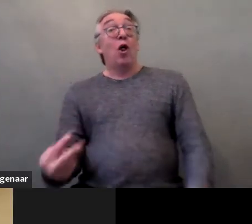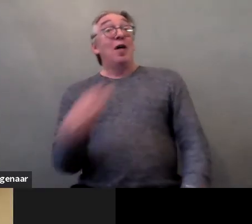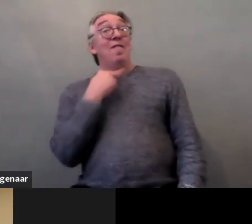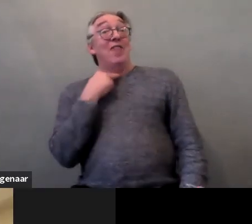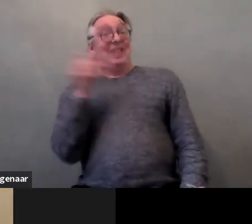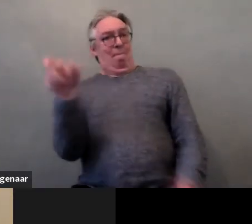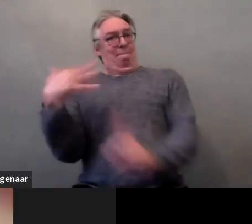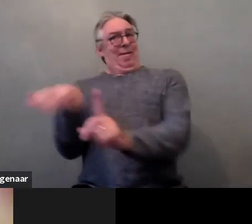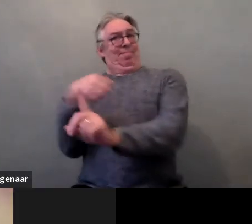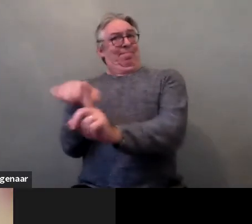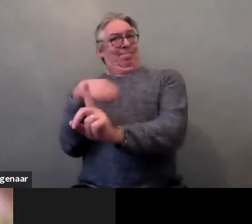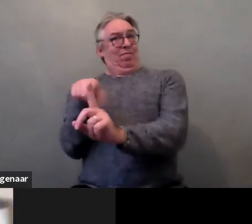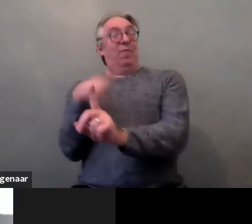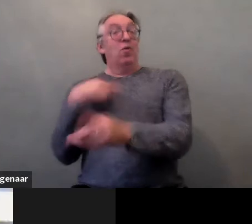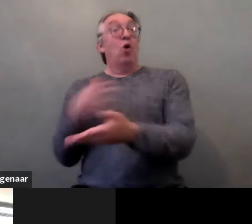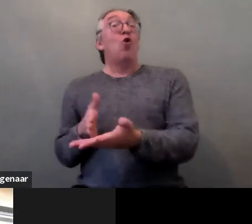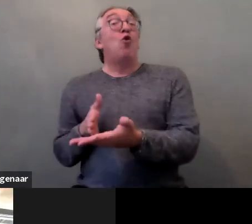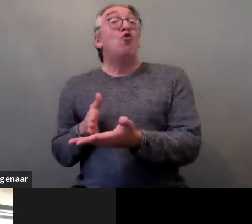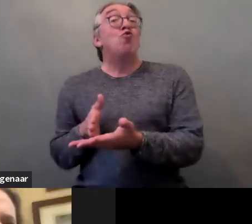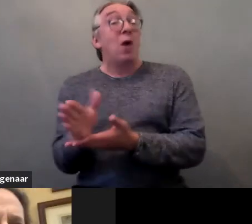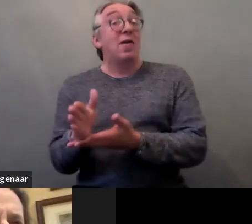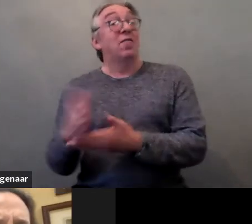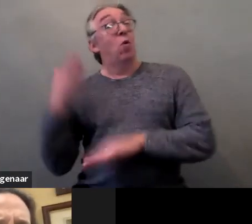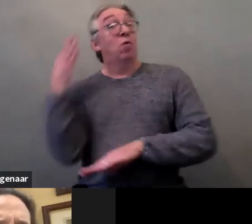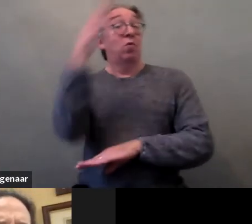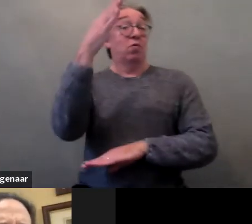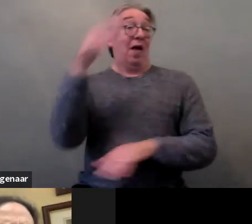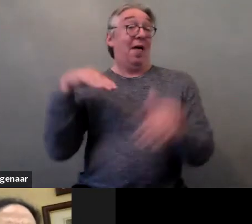and the victim's right to have access to support services,